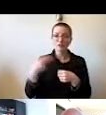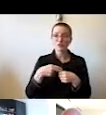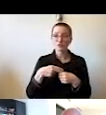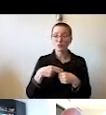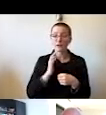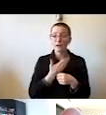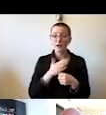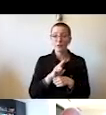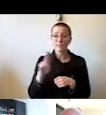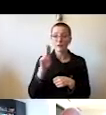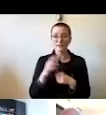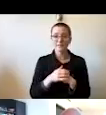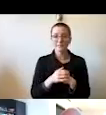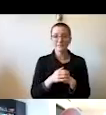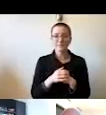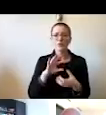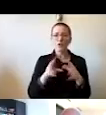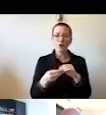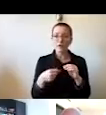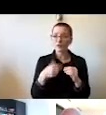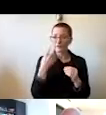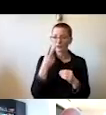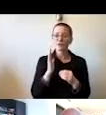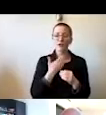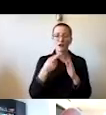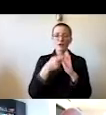Overall, we saw enrollment actually grow to our record high level,